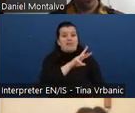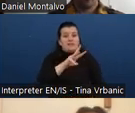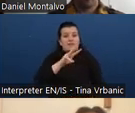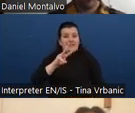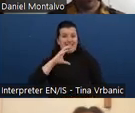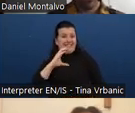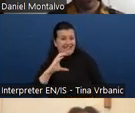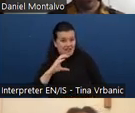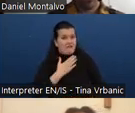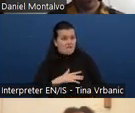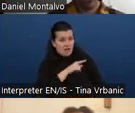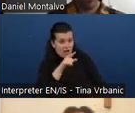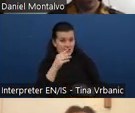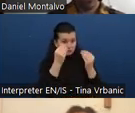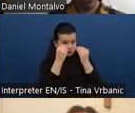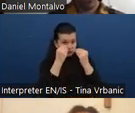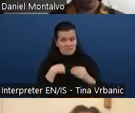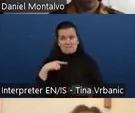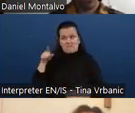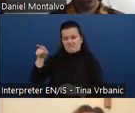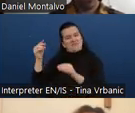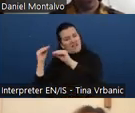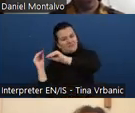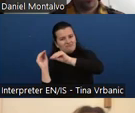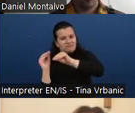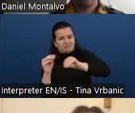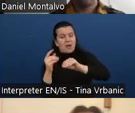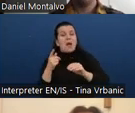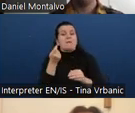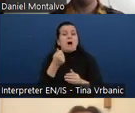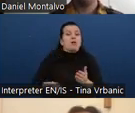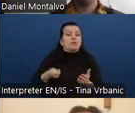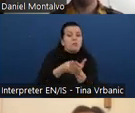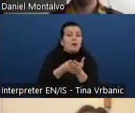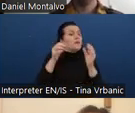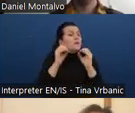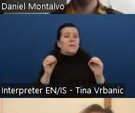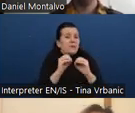As you know when people prepare for the IAAP certification they can go to accredited training